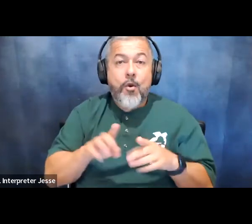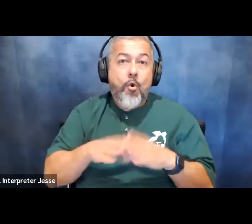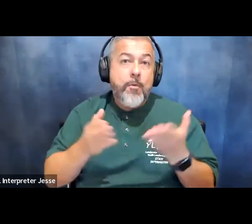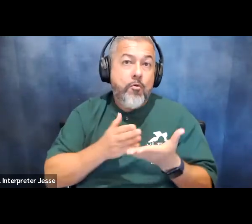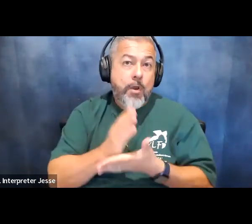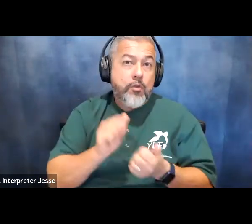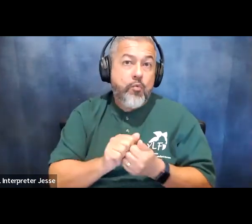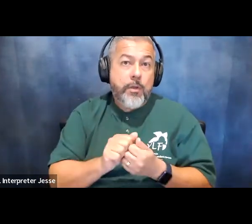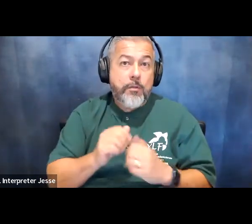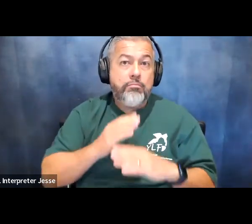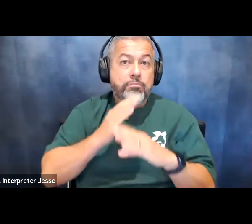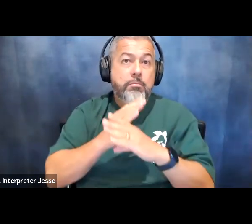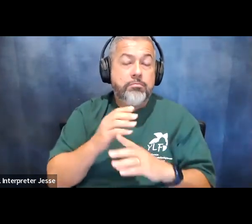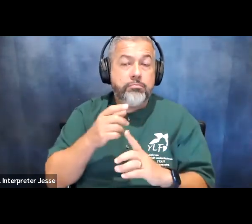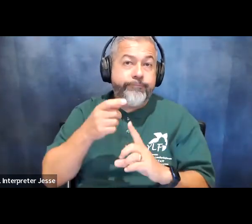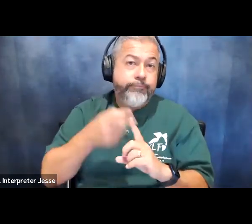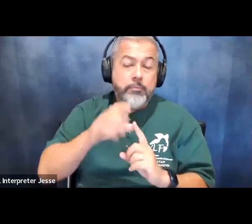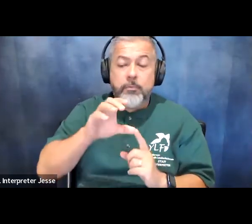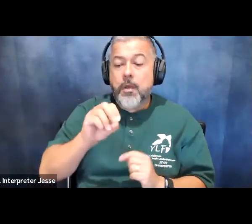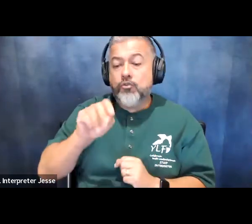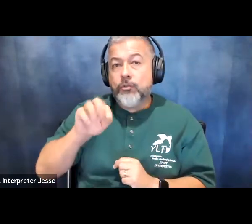and programs like ivf that would allow us to become parents